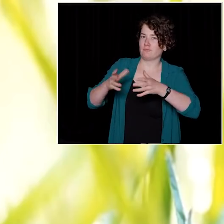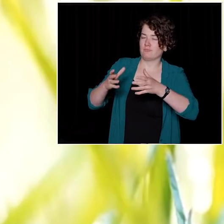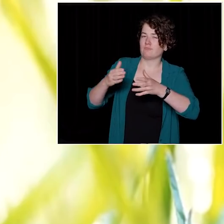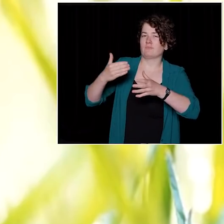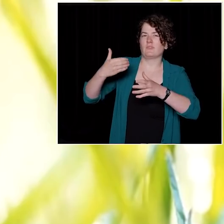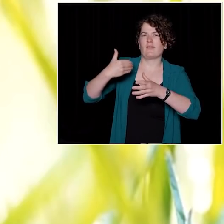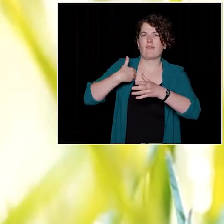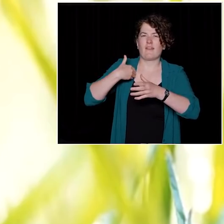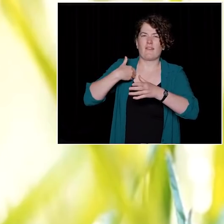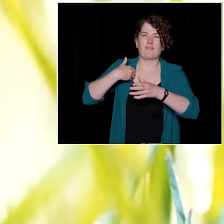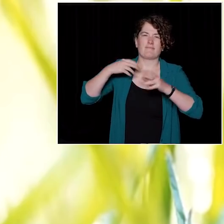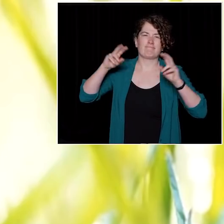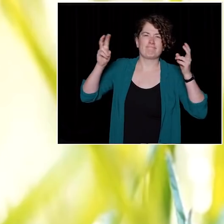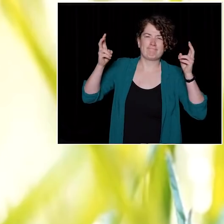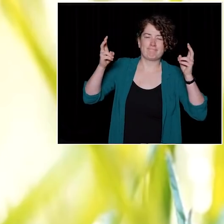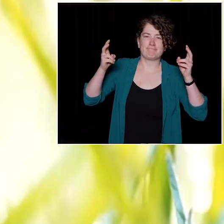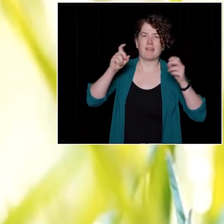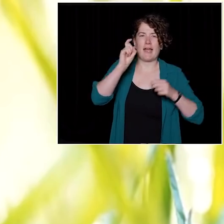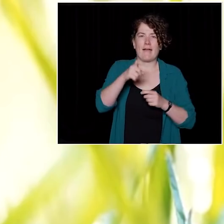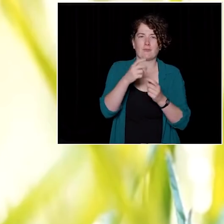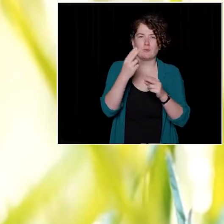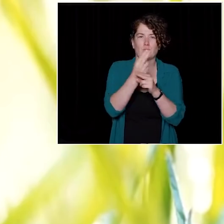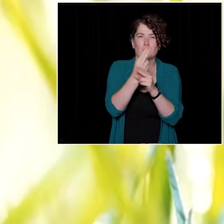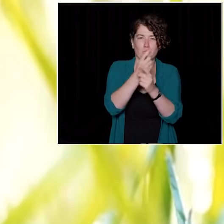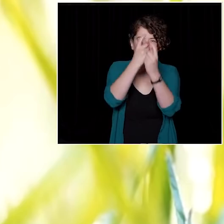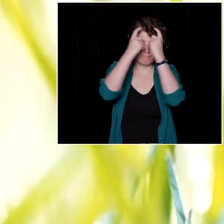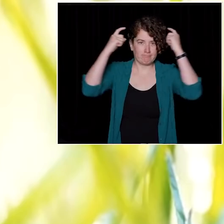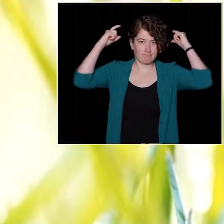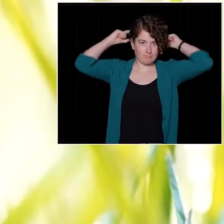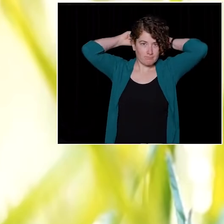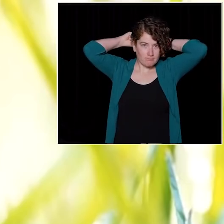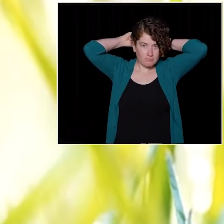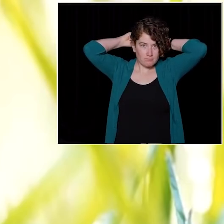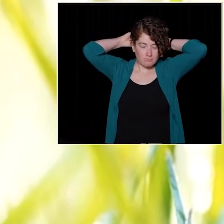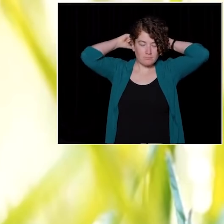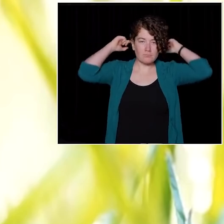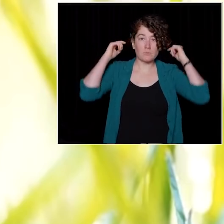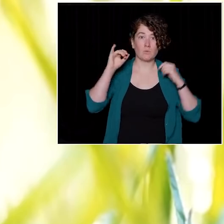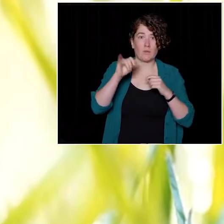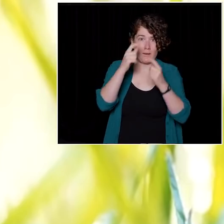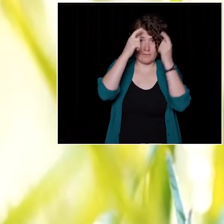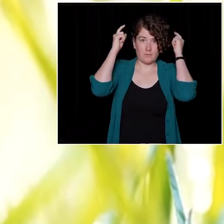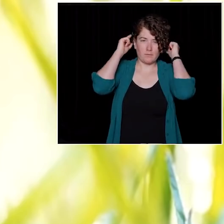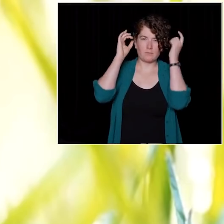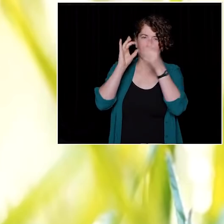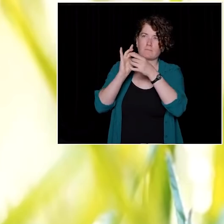and the headband is your connection to your mother. It means humility.